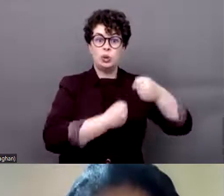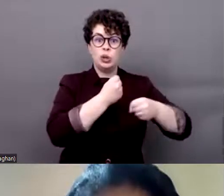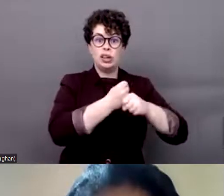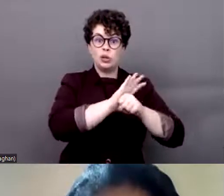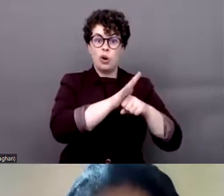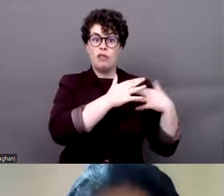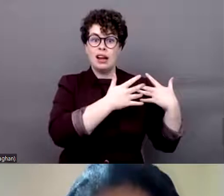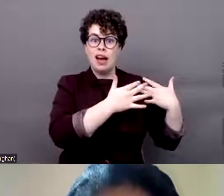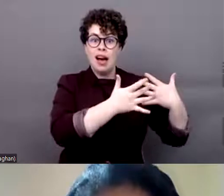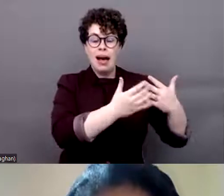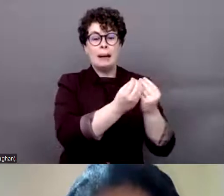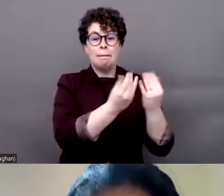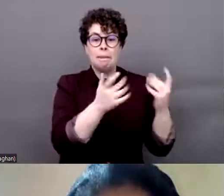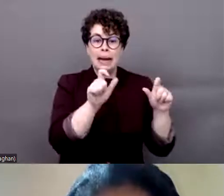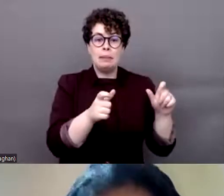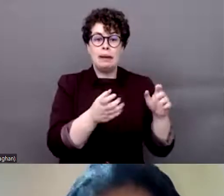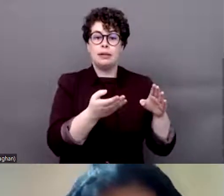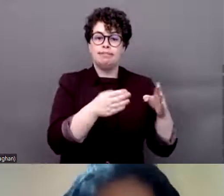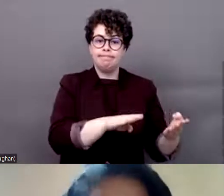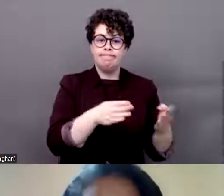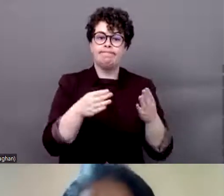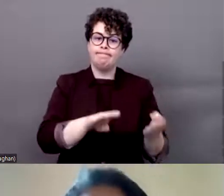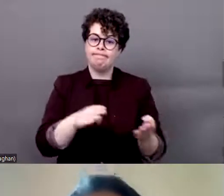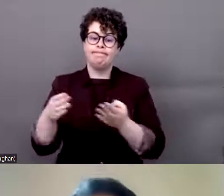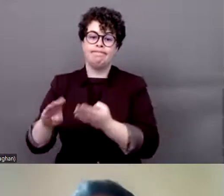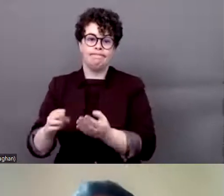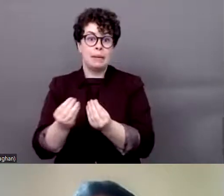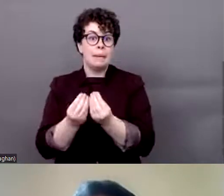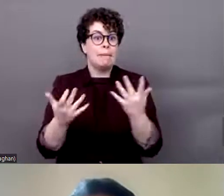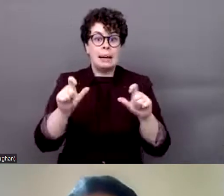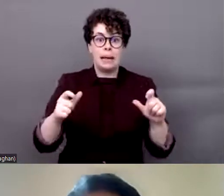since 2020, many families, has affected many